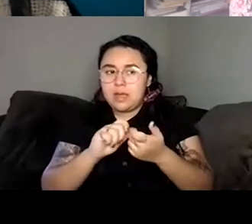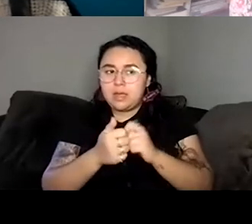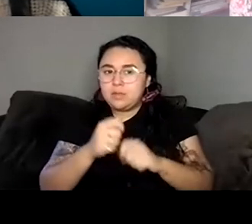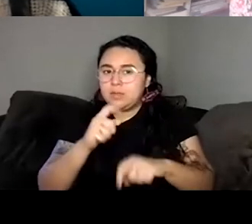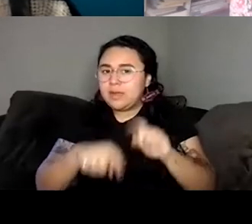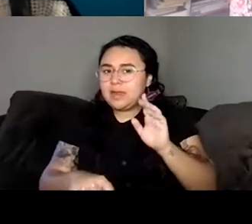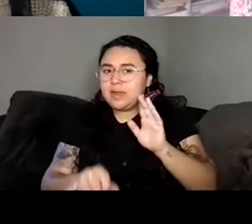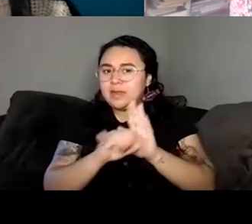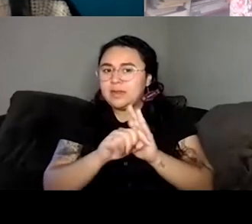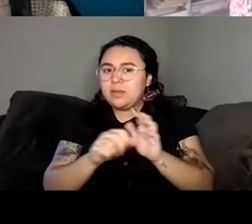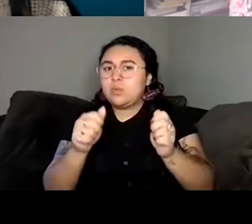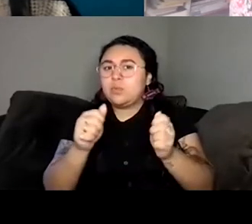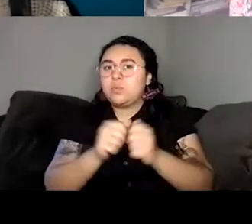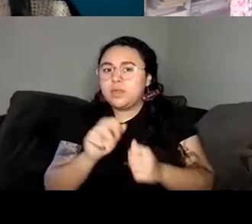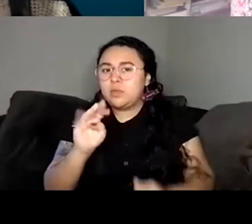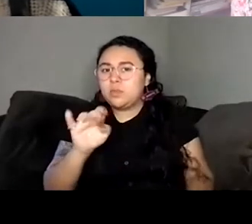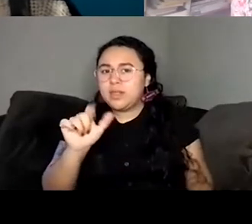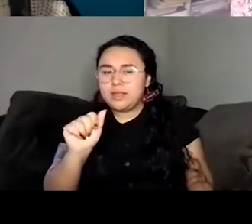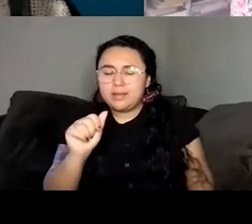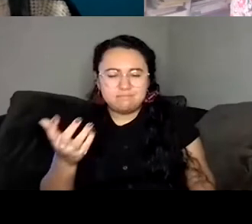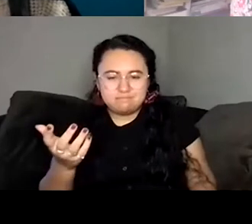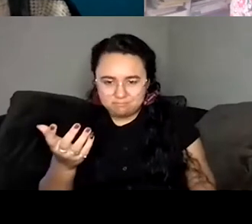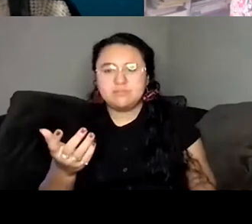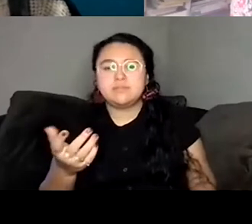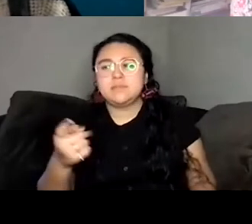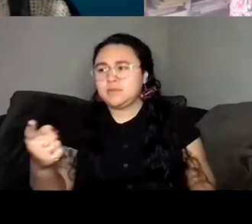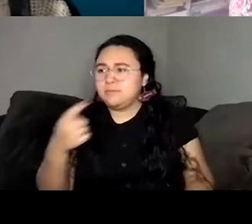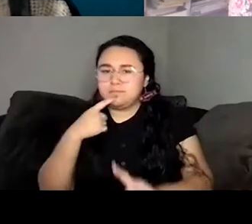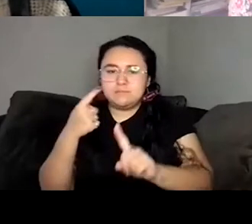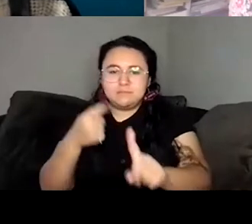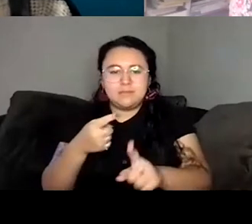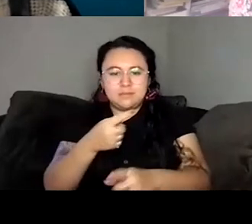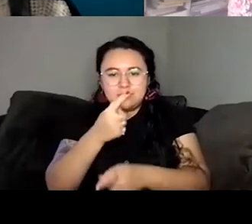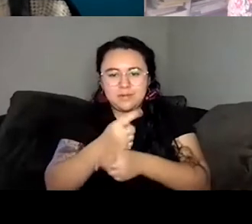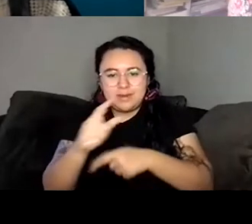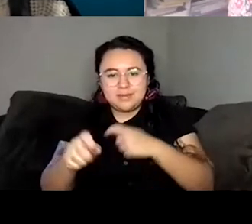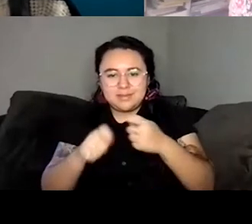within the book. When you're younger and starting out. There's a lot of myths in your head about